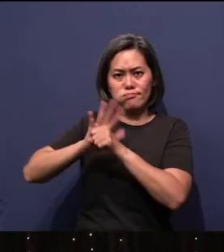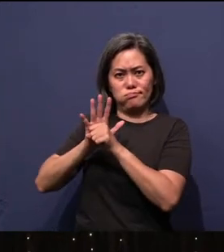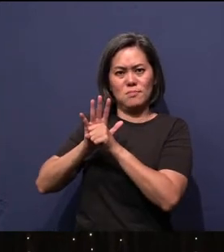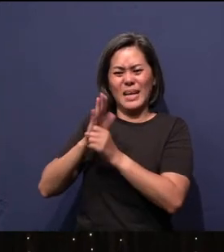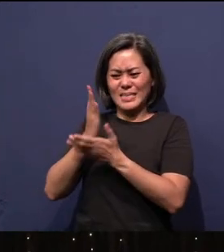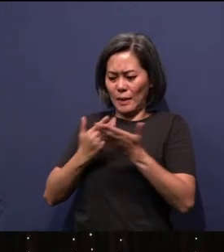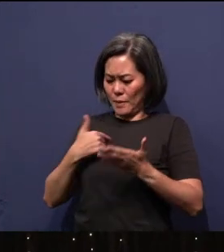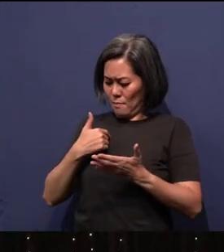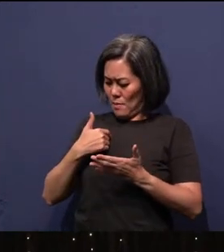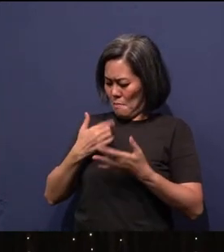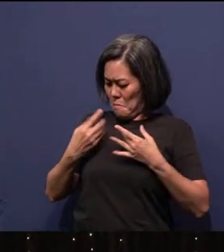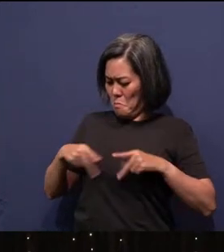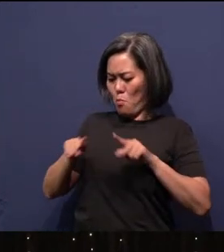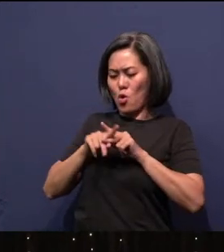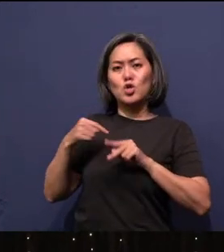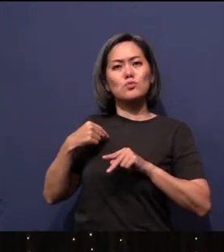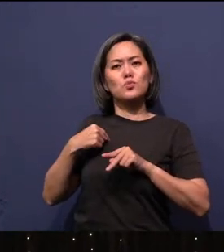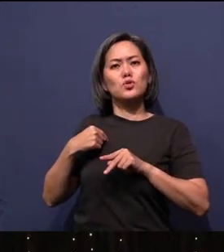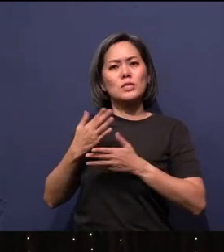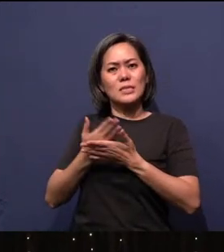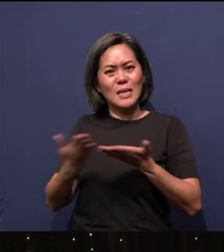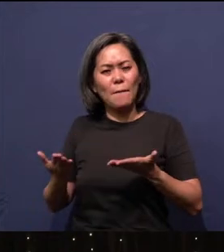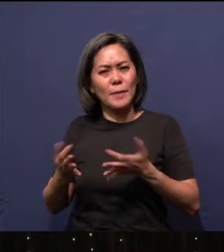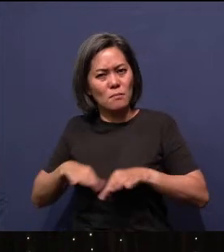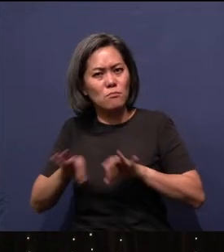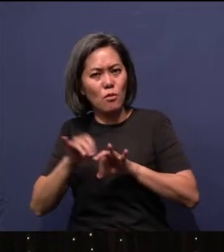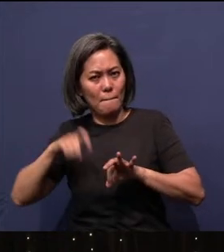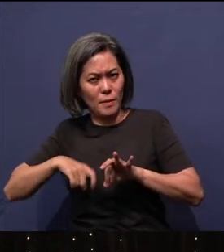me He wants me to do. So what am I to do?